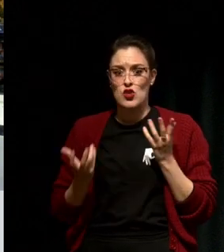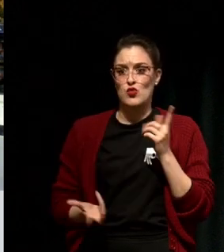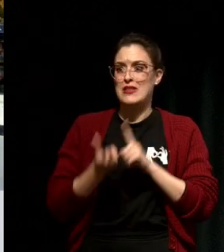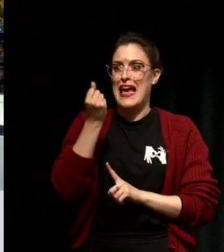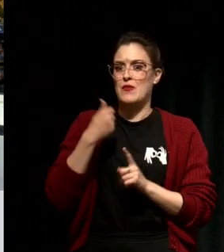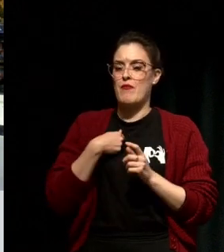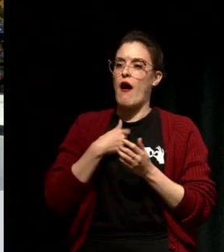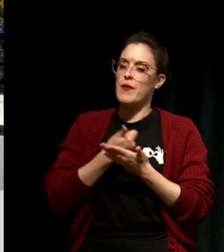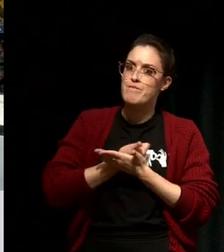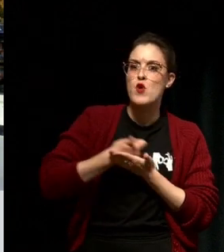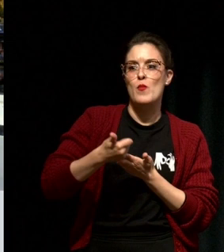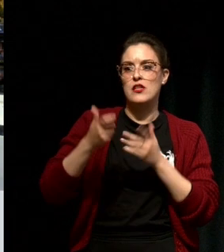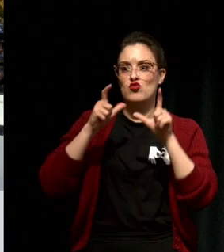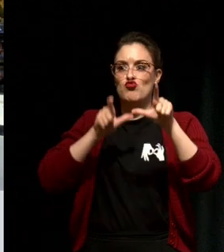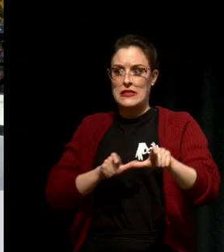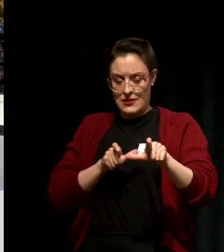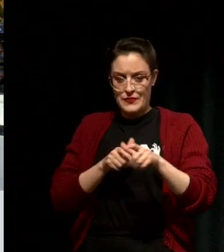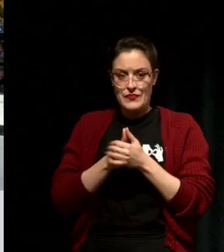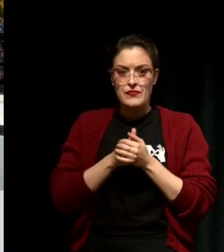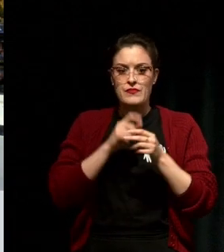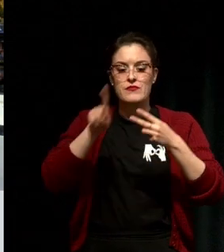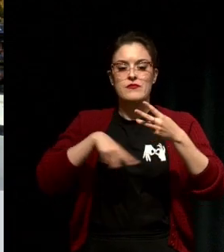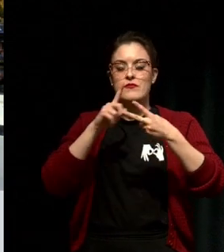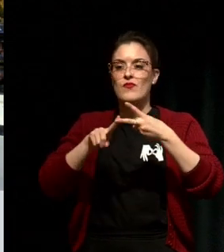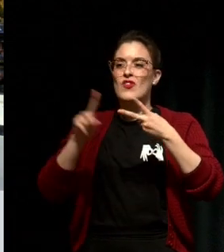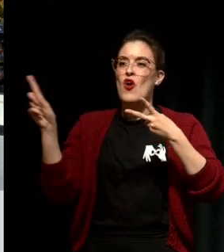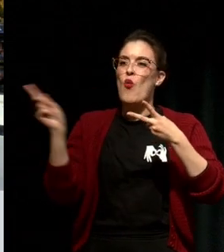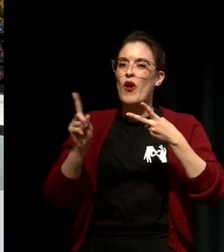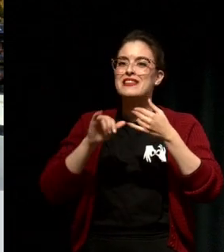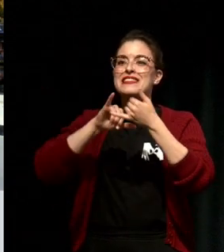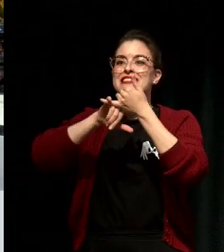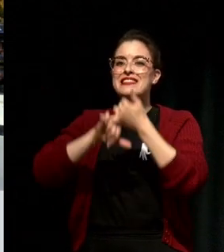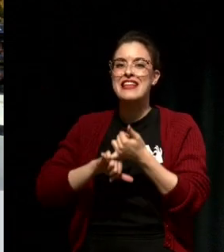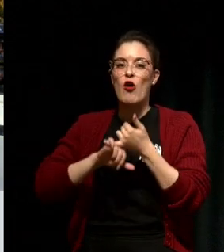And the second one: What is South Asian media representation in Australia?